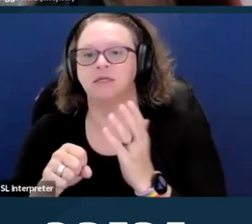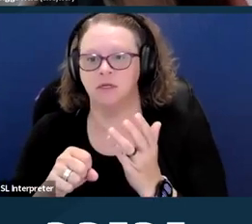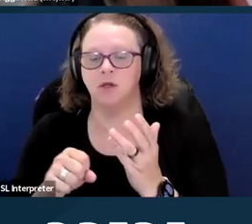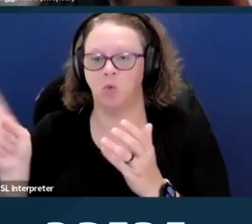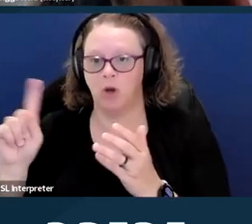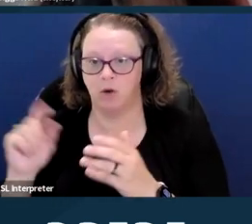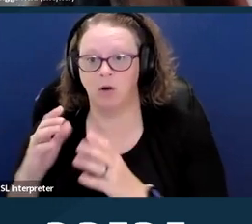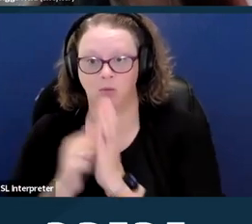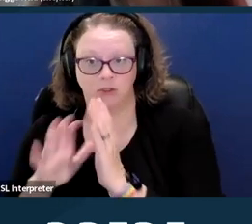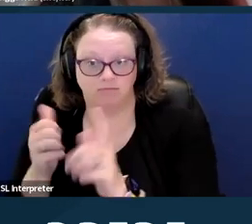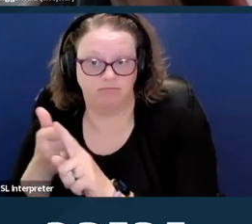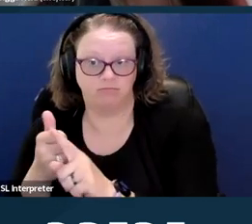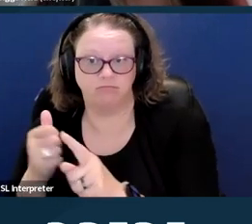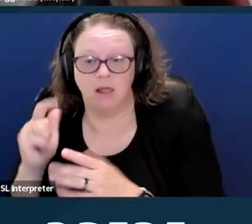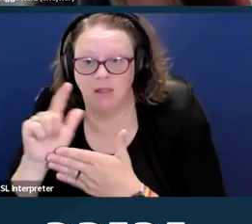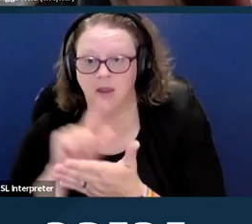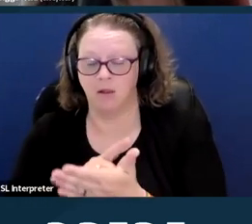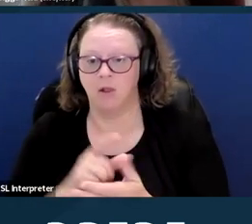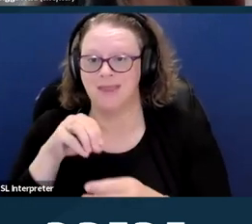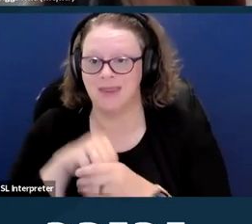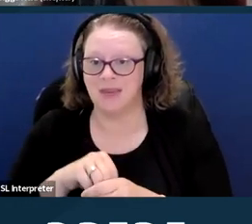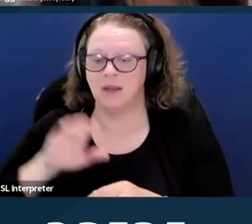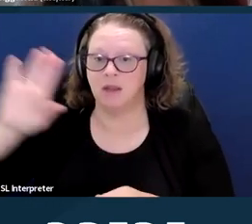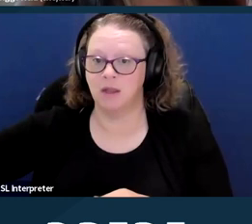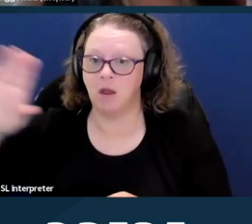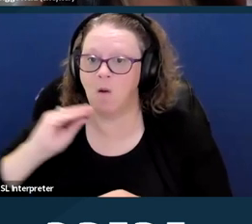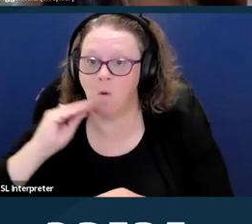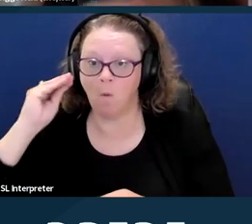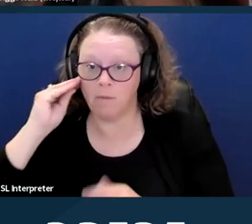a law enforcement officer could not investigate